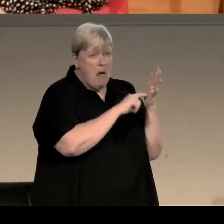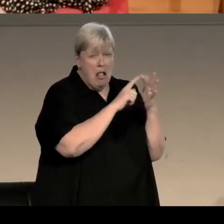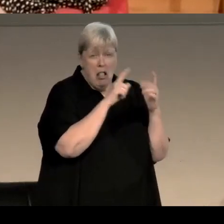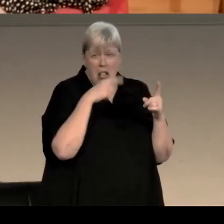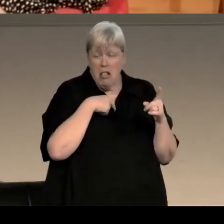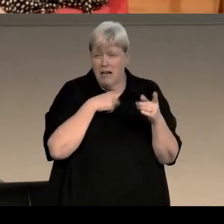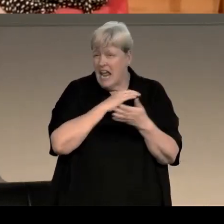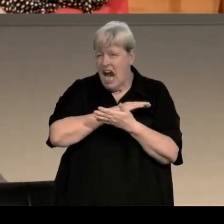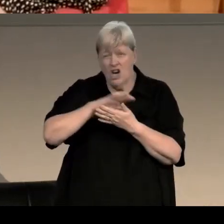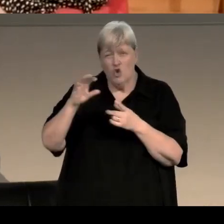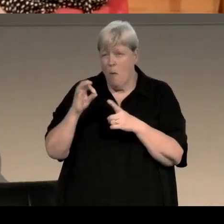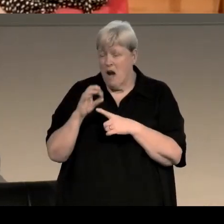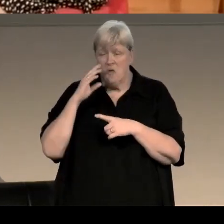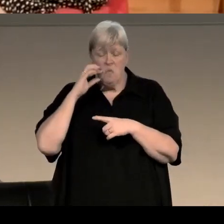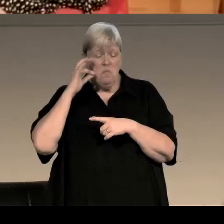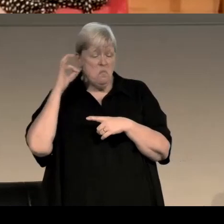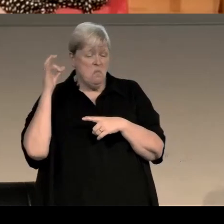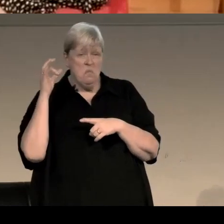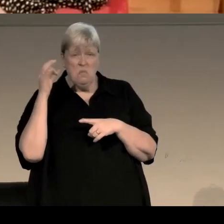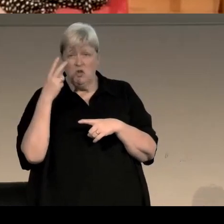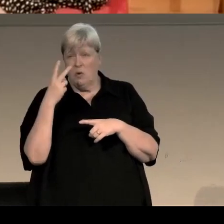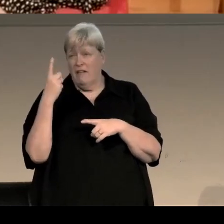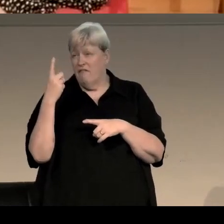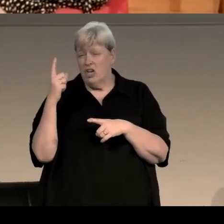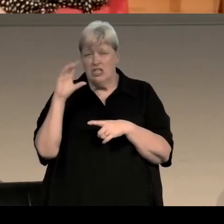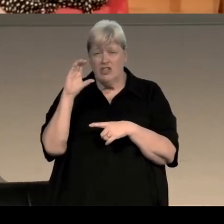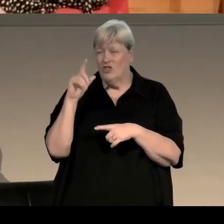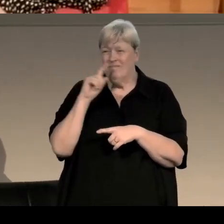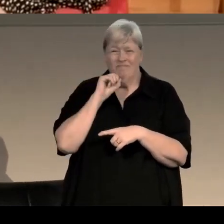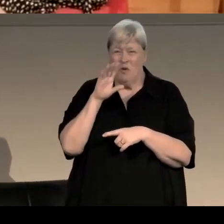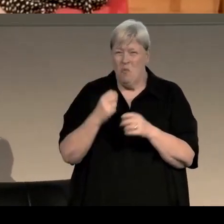doesn't really hold water because there's so much reliance now on the scientific